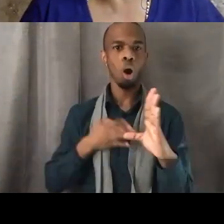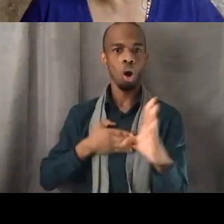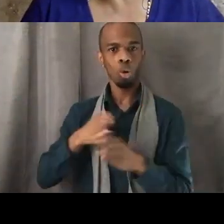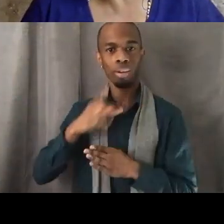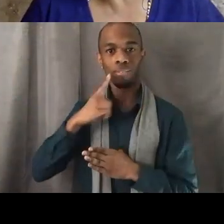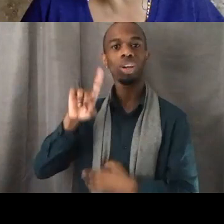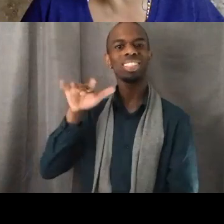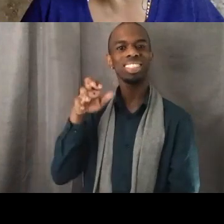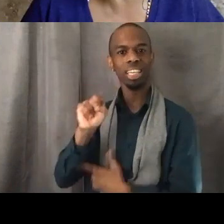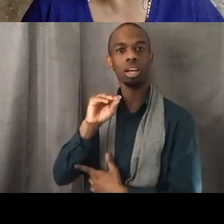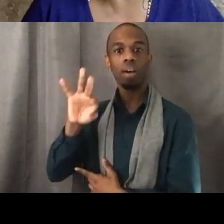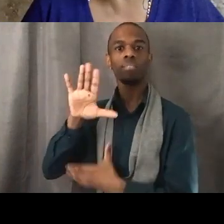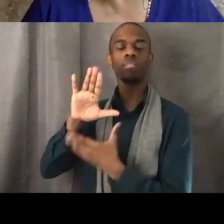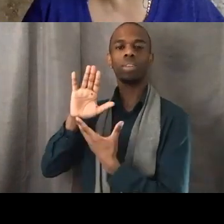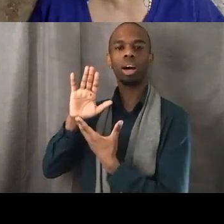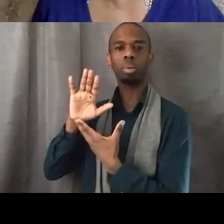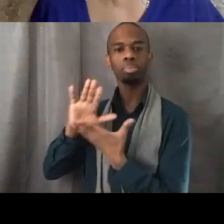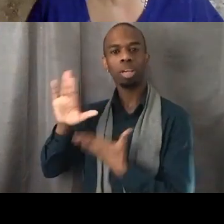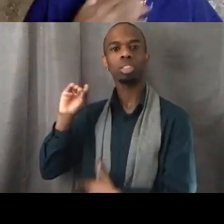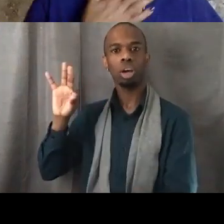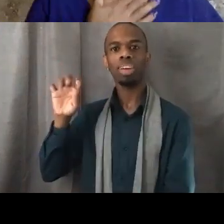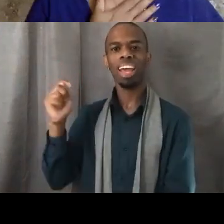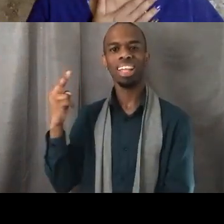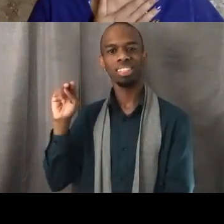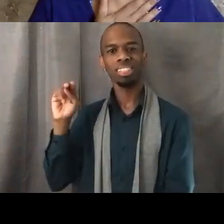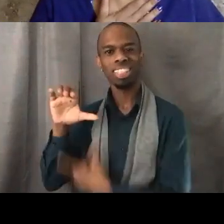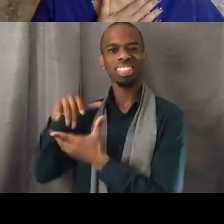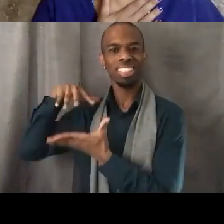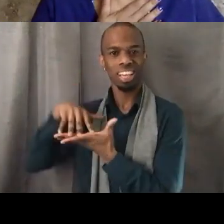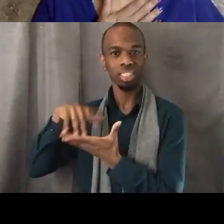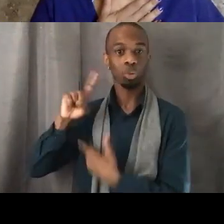Studies at Cal State LA and I see that as a huge feat.